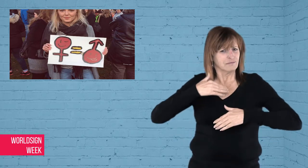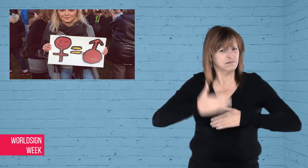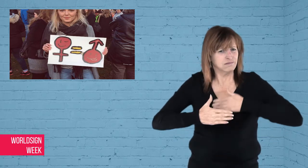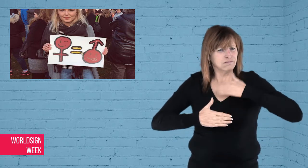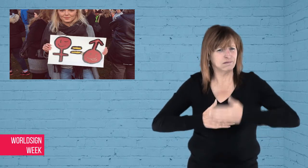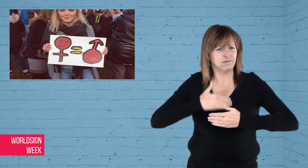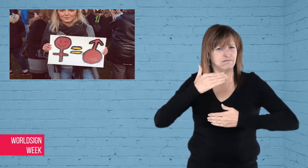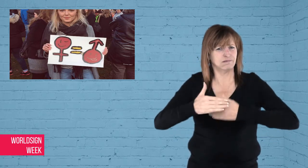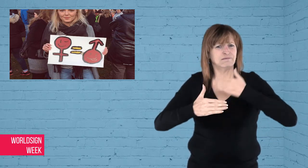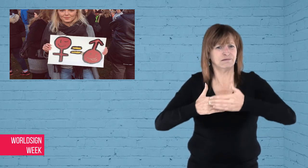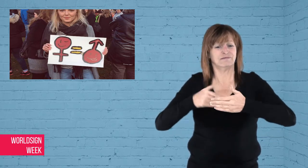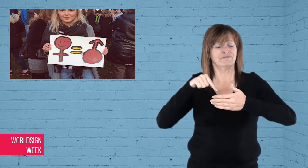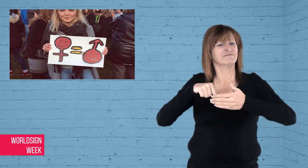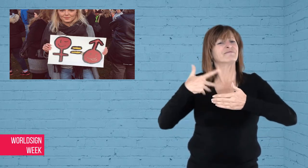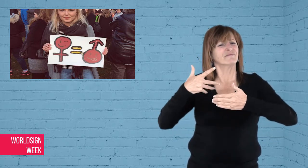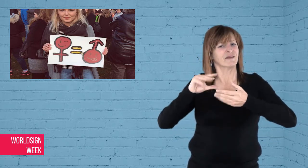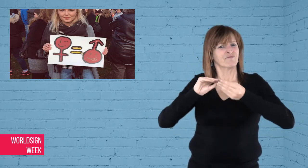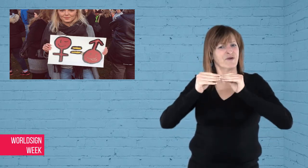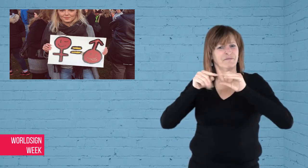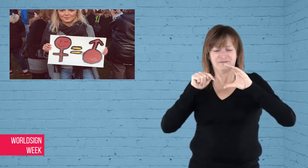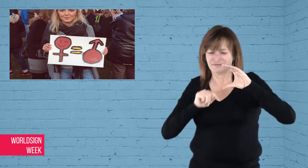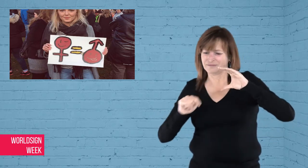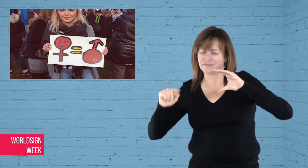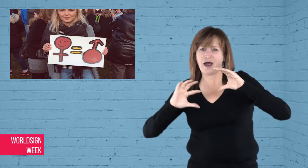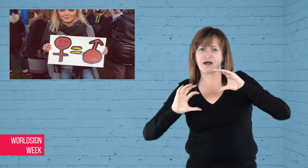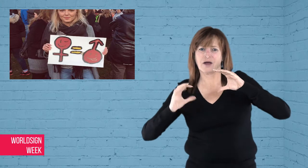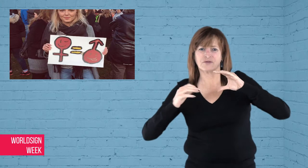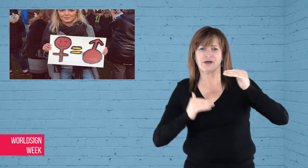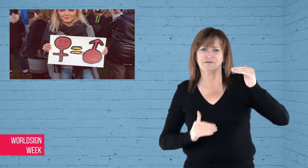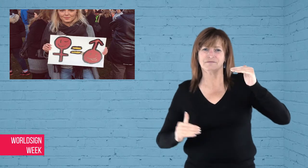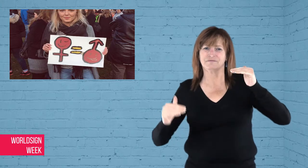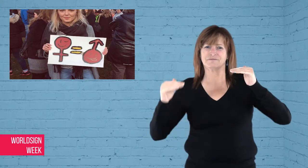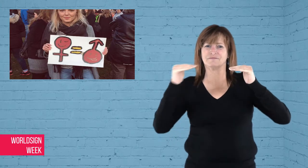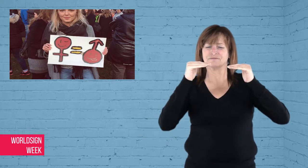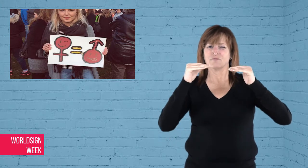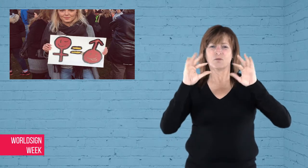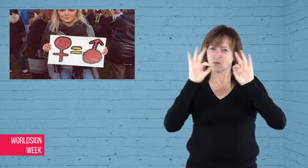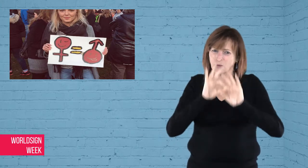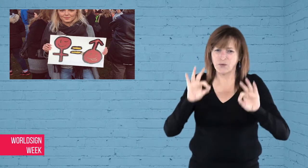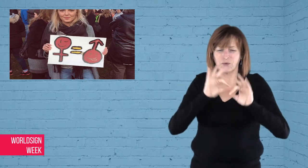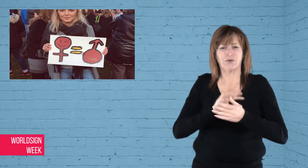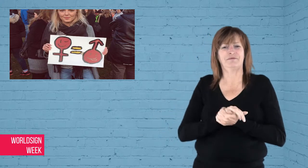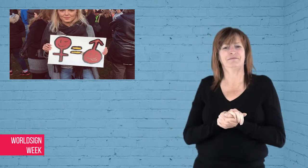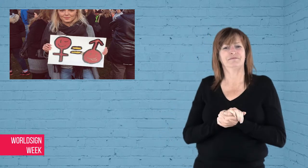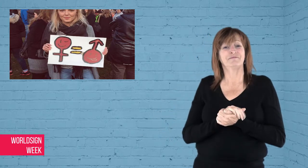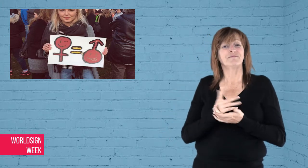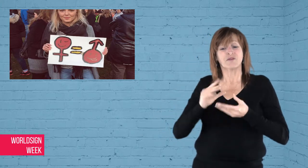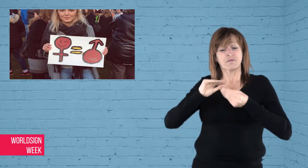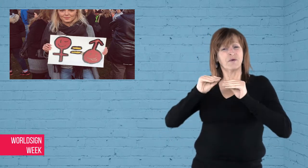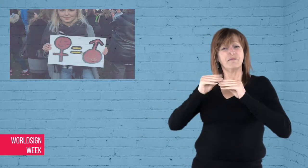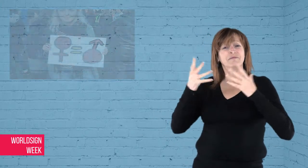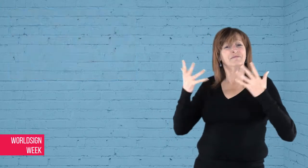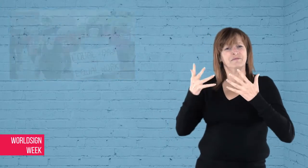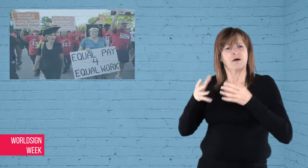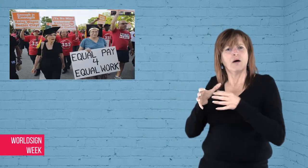the world becoming progressive, it continues to be a major problem in many